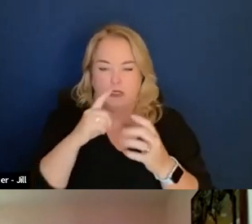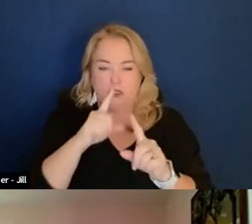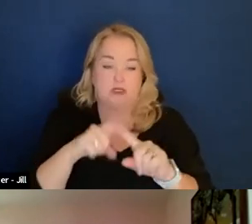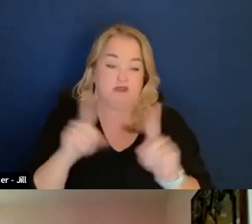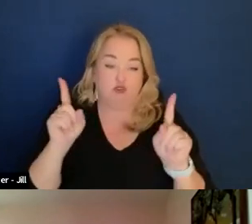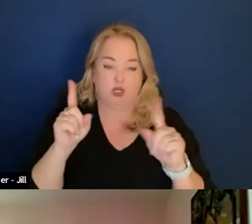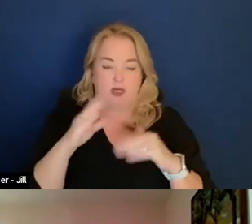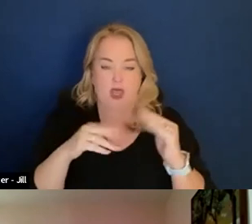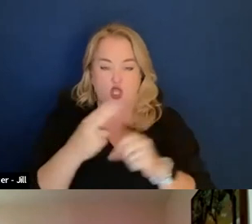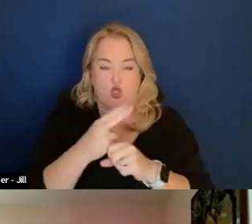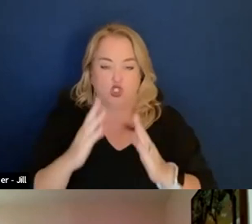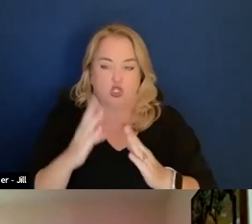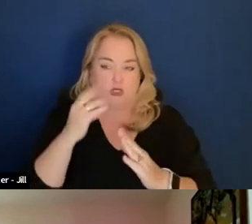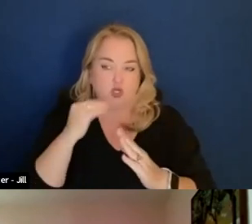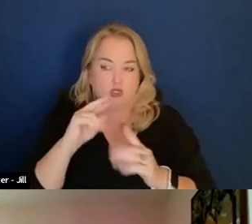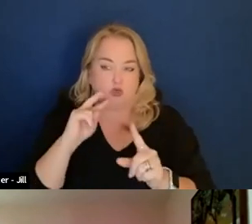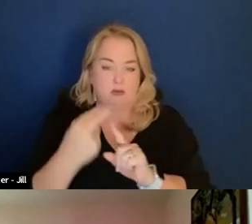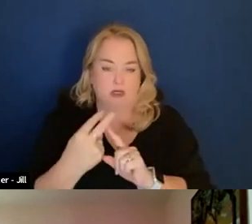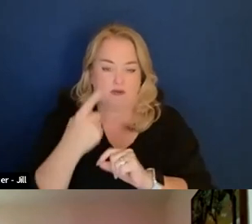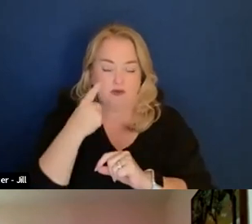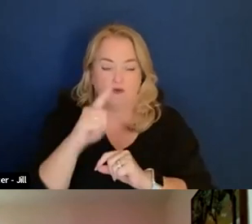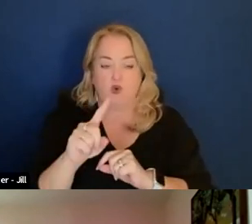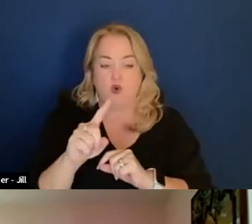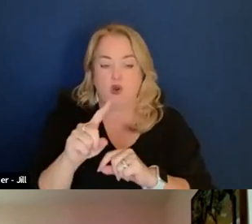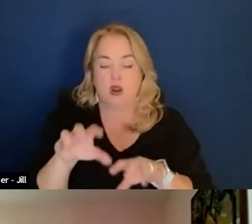from the user experience perspective for the Acquisition Workforce.